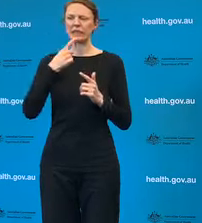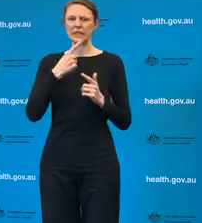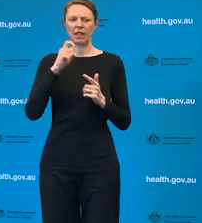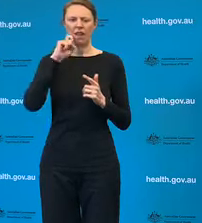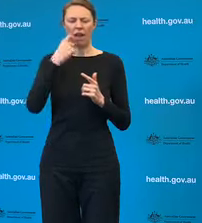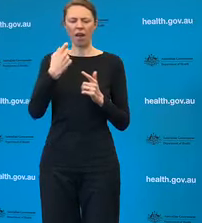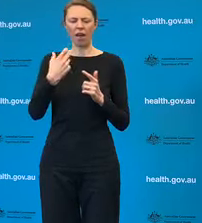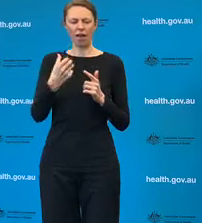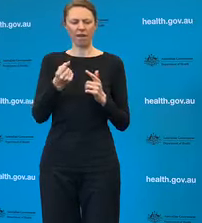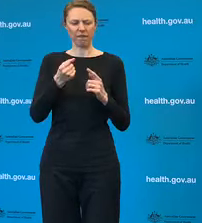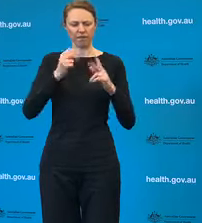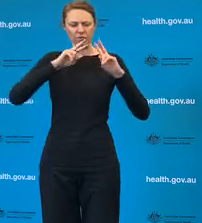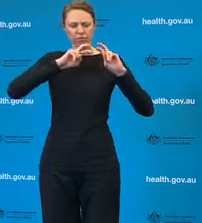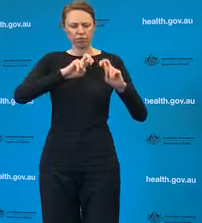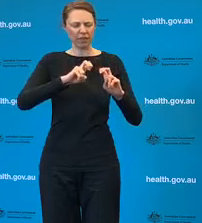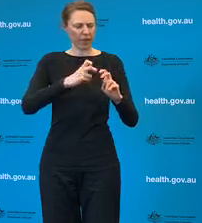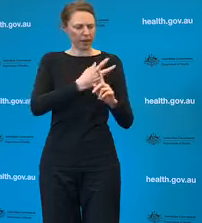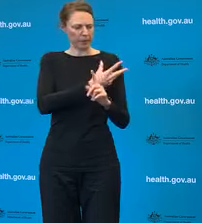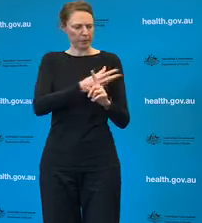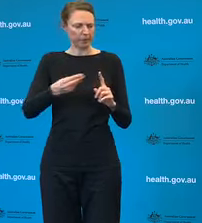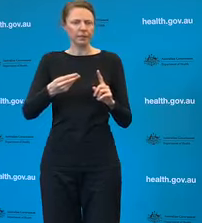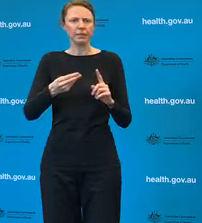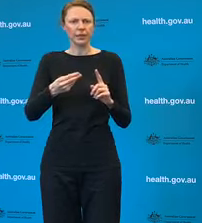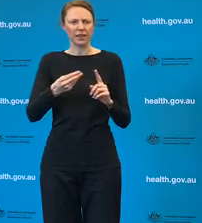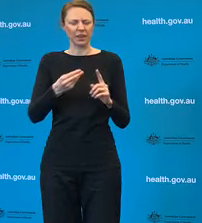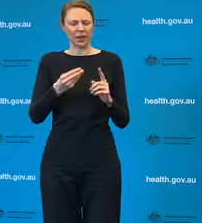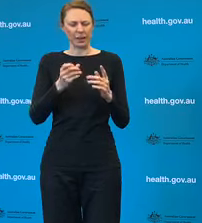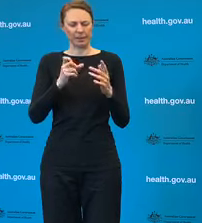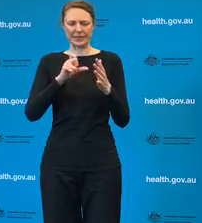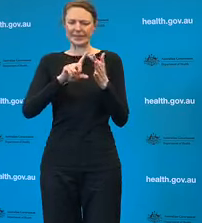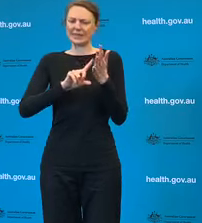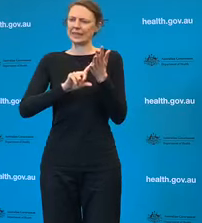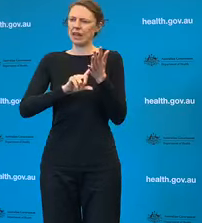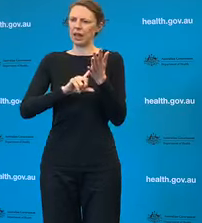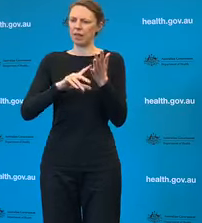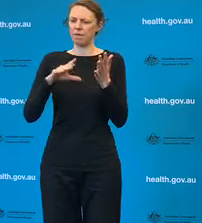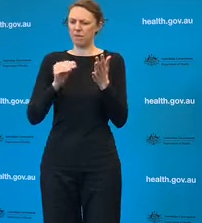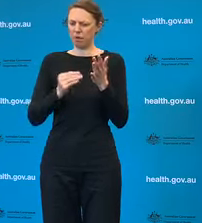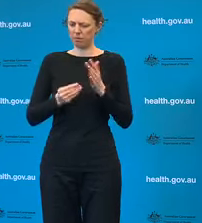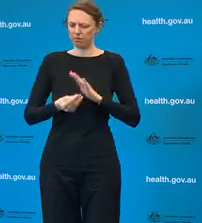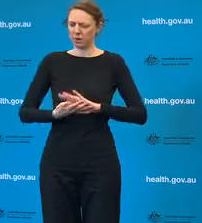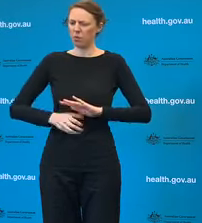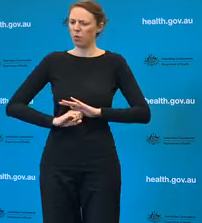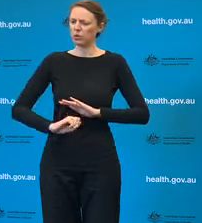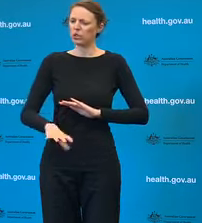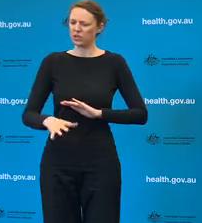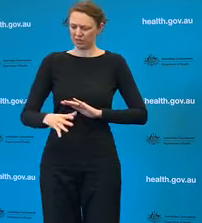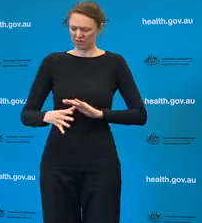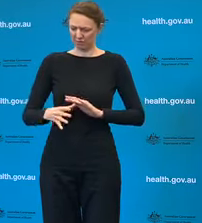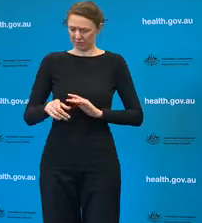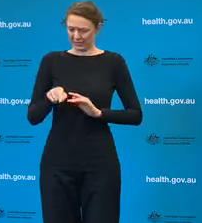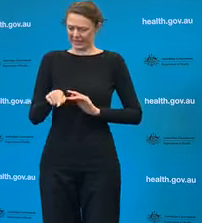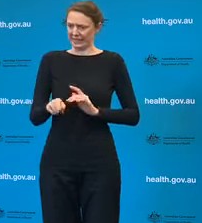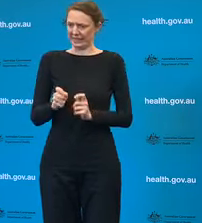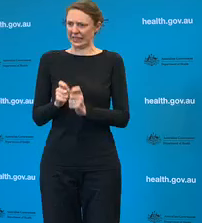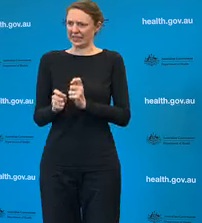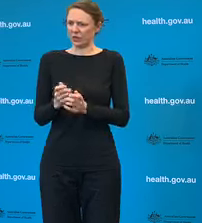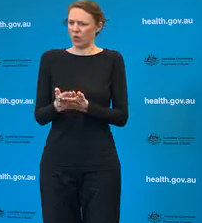electively aborted human foetus with ethical implications. Why would we have ethical concerns about this?